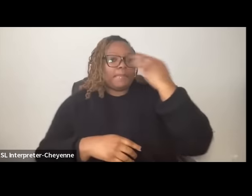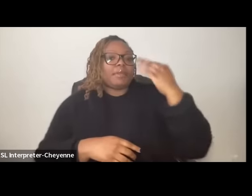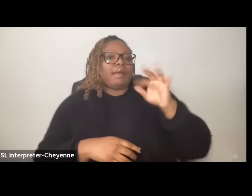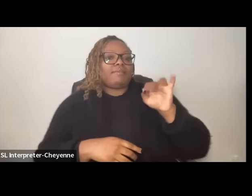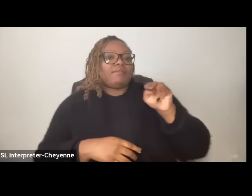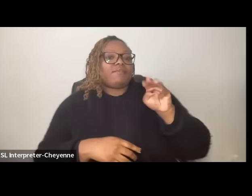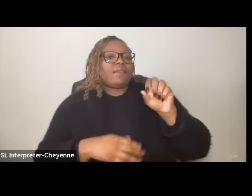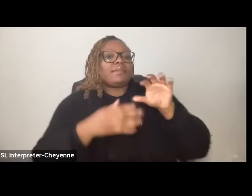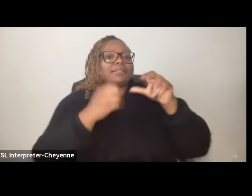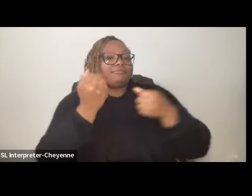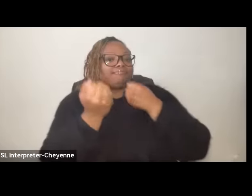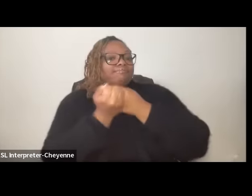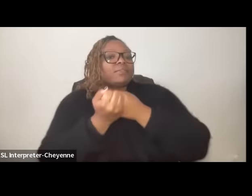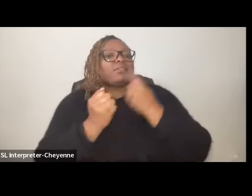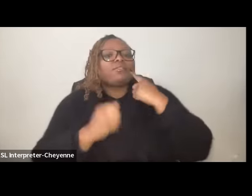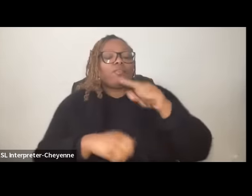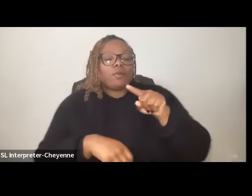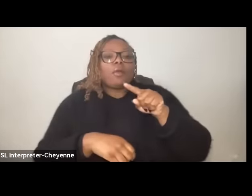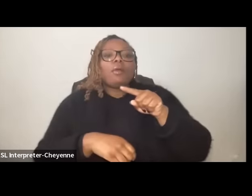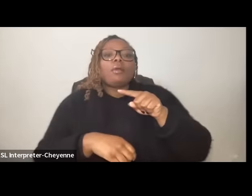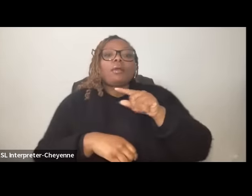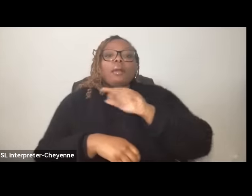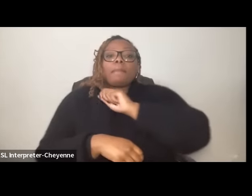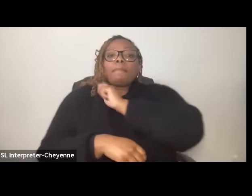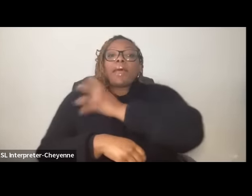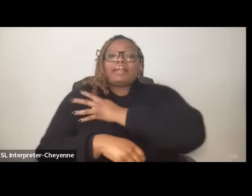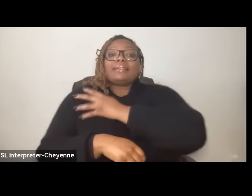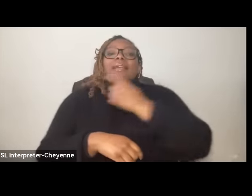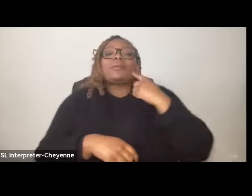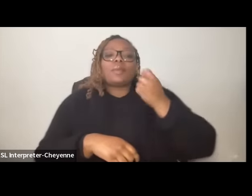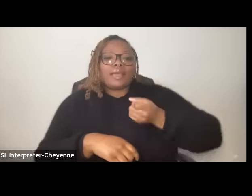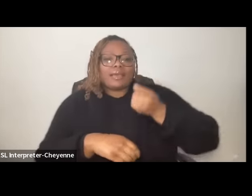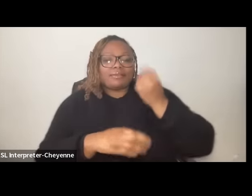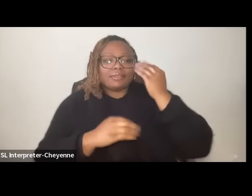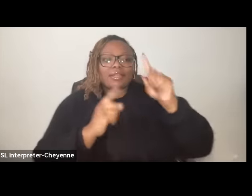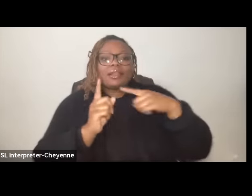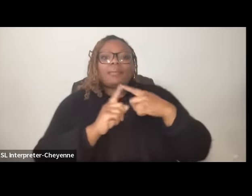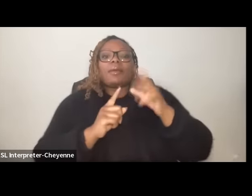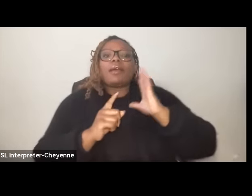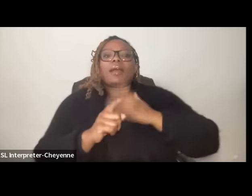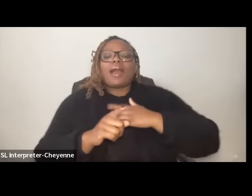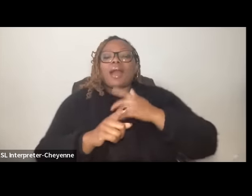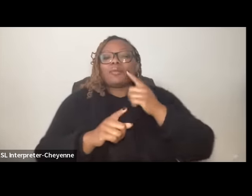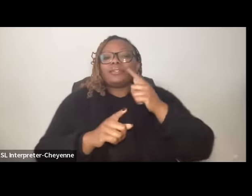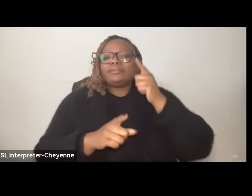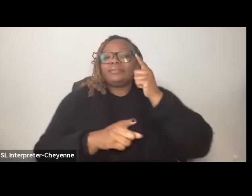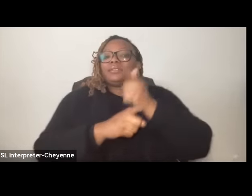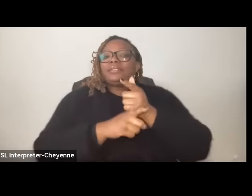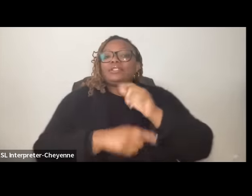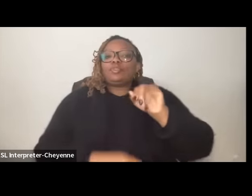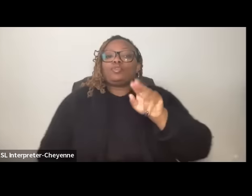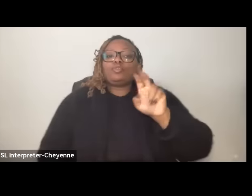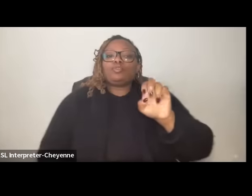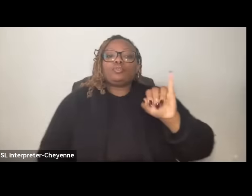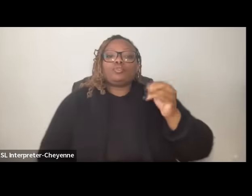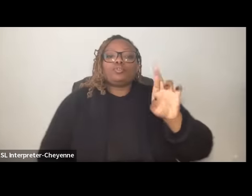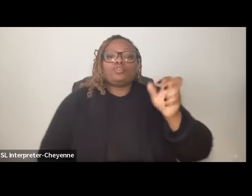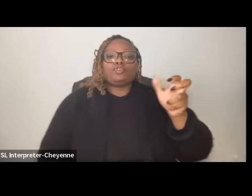Palestine we have to think of our beloved sister uh June Jordan we have to think of June Jordan's